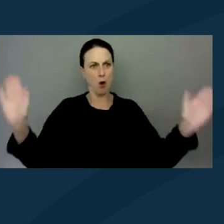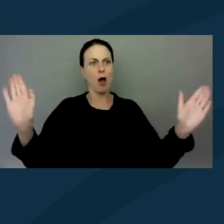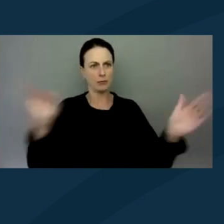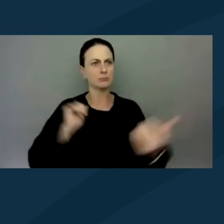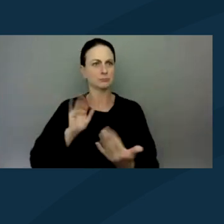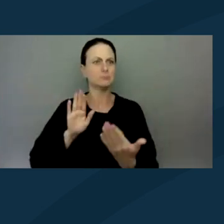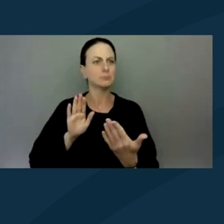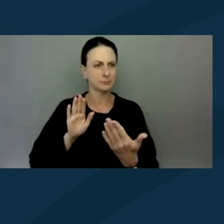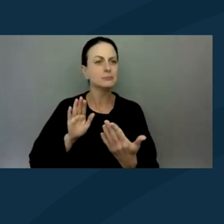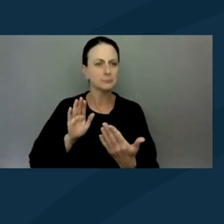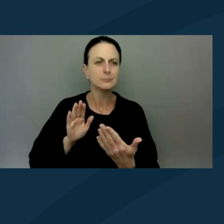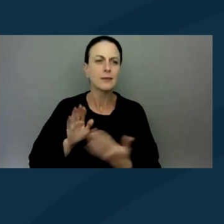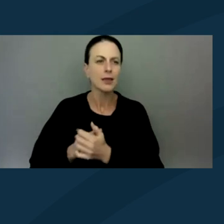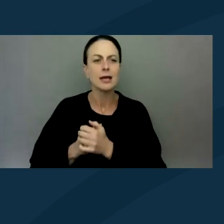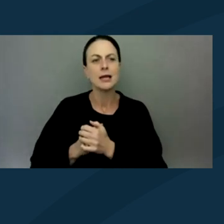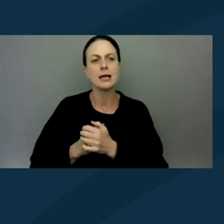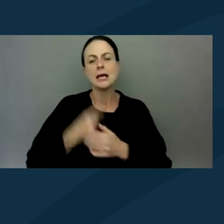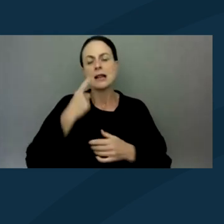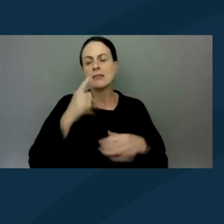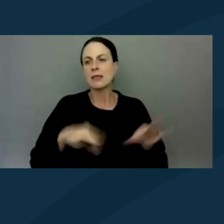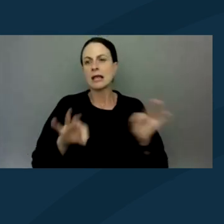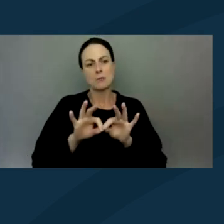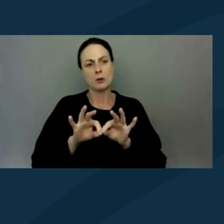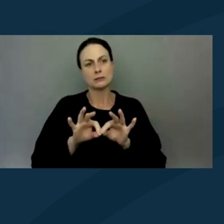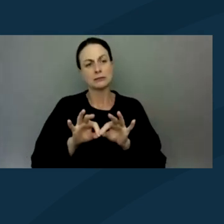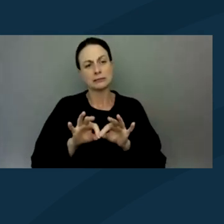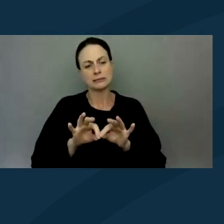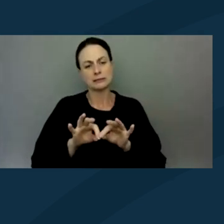And I think the importance there is for everybody